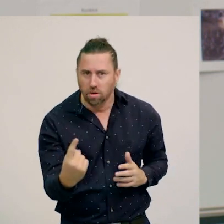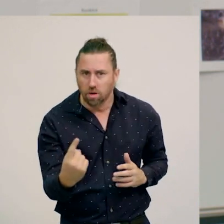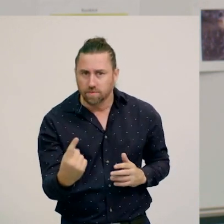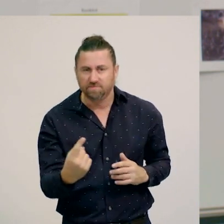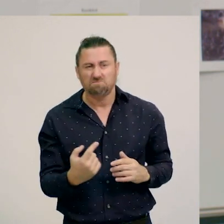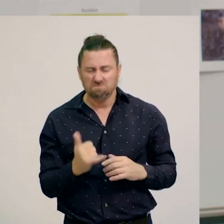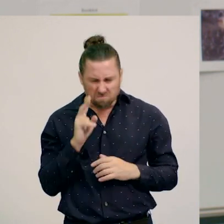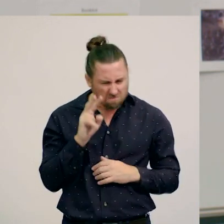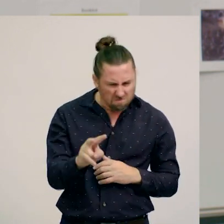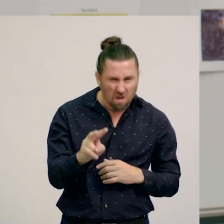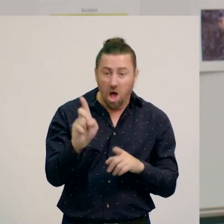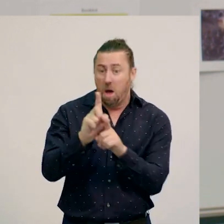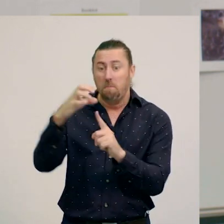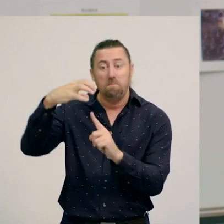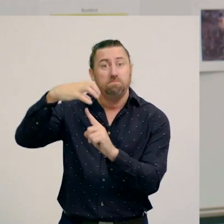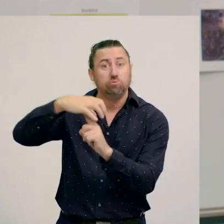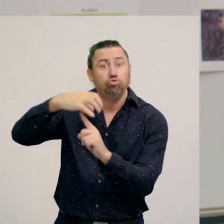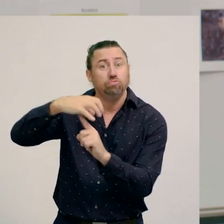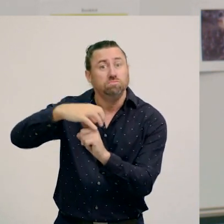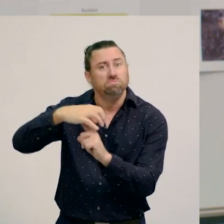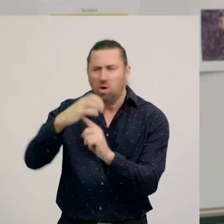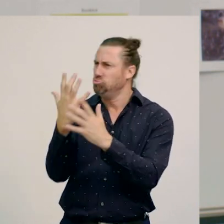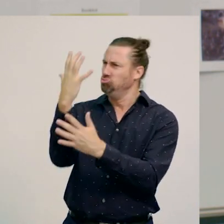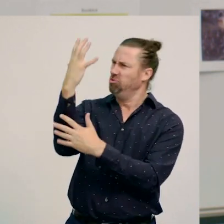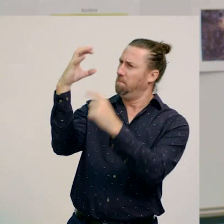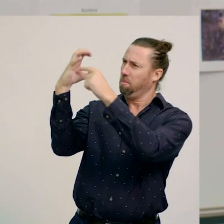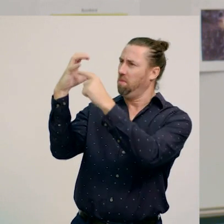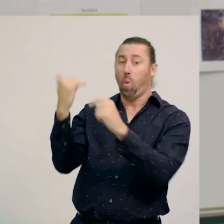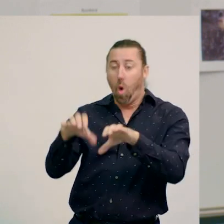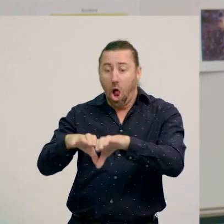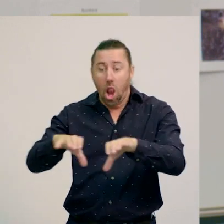They could look like different types of mushrooms that could grow on trees or logs,